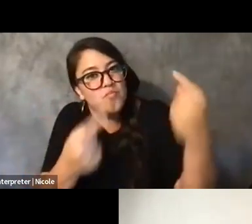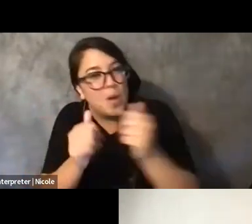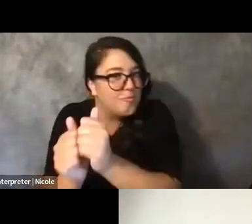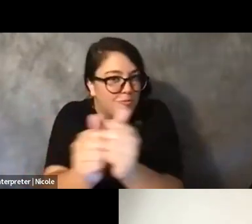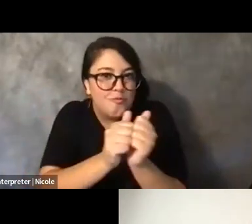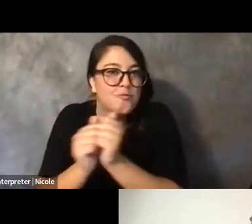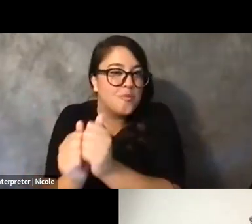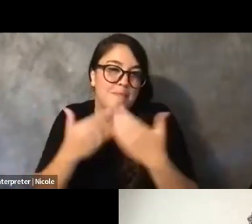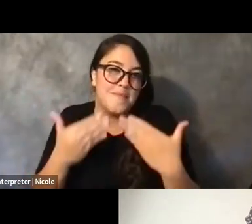Ditto.